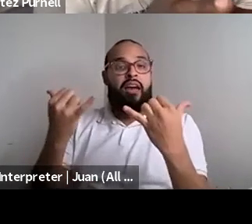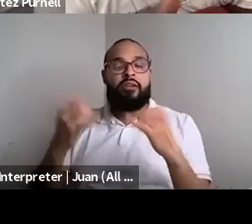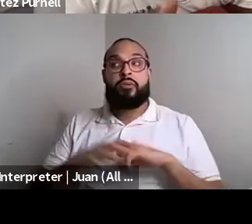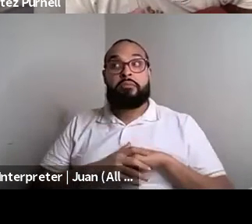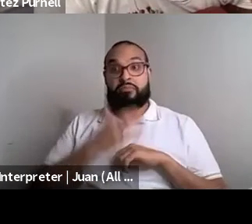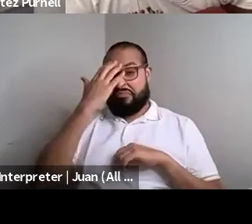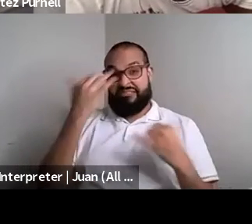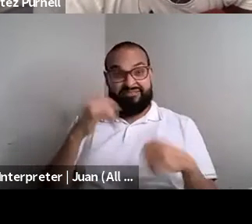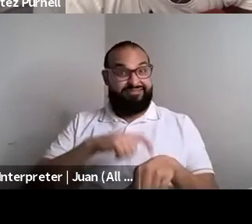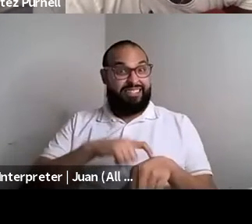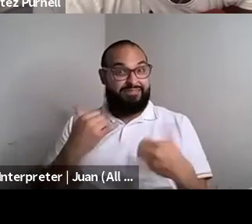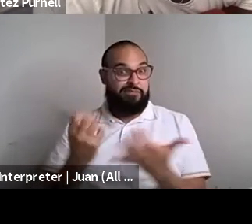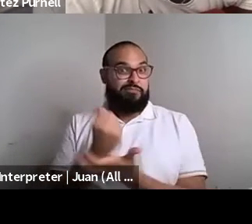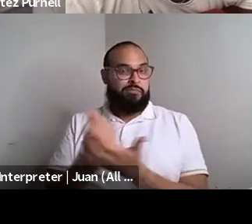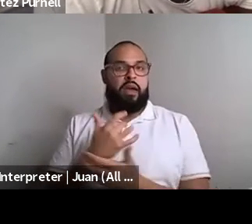Brontez Purnell: It just seems like I meet more people now at readings.